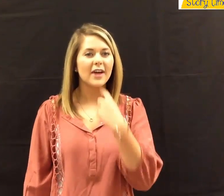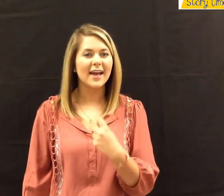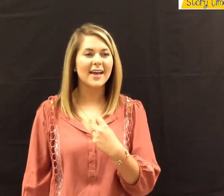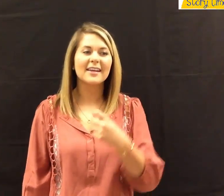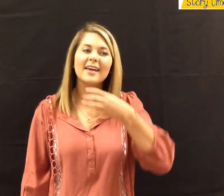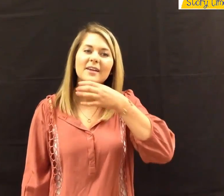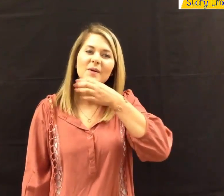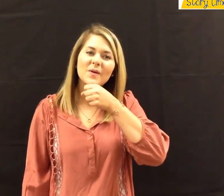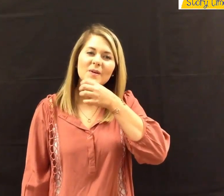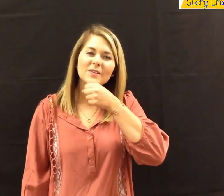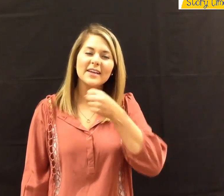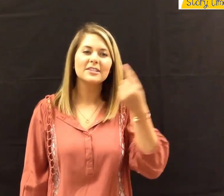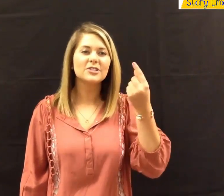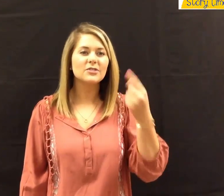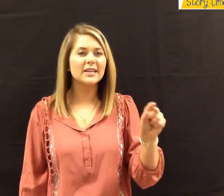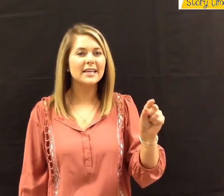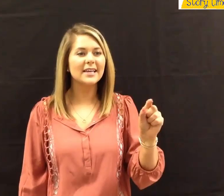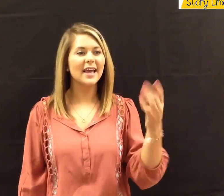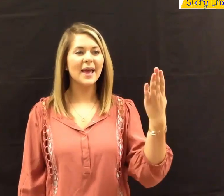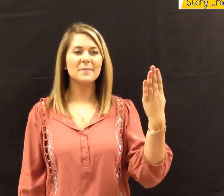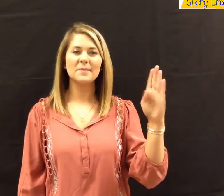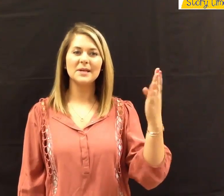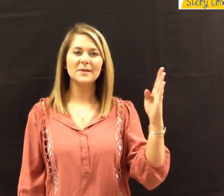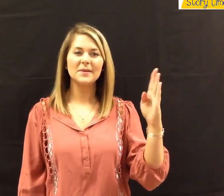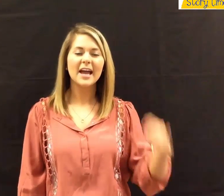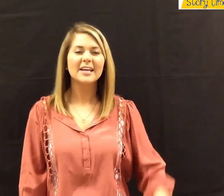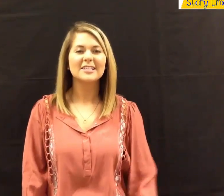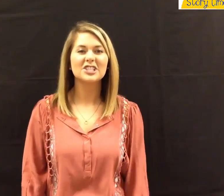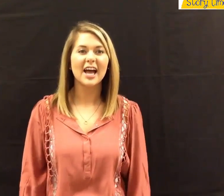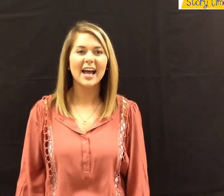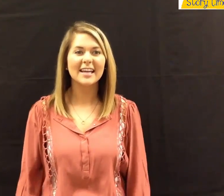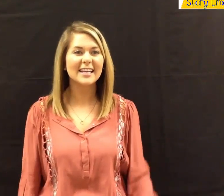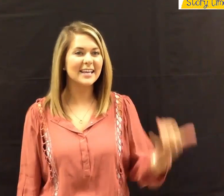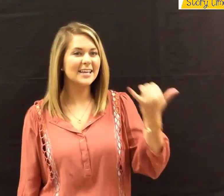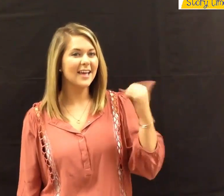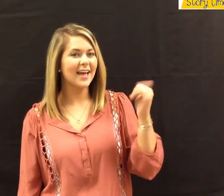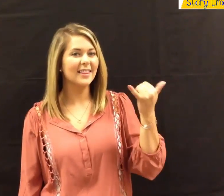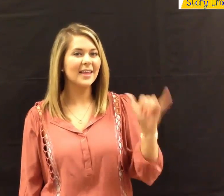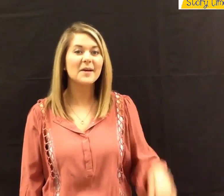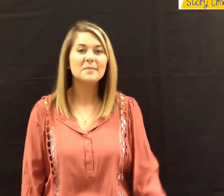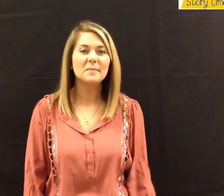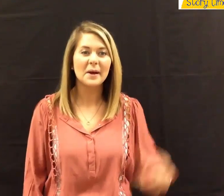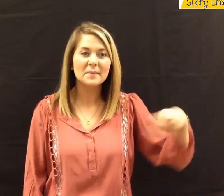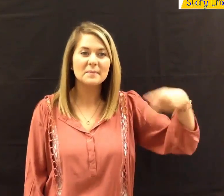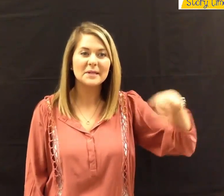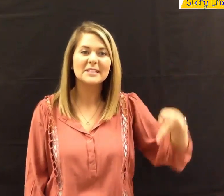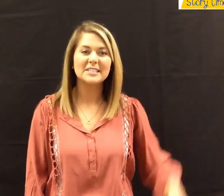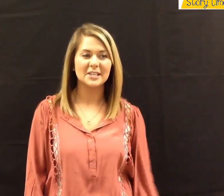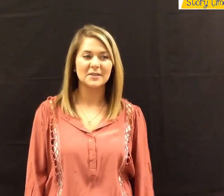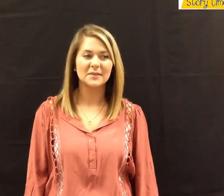Red and orange, green and blue. Shiny yellow, purple, too.